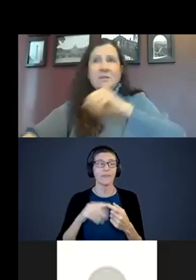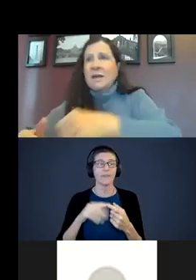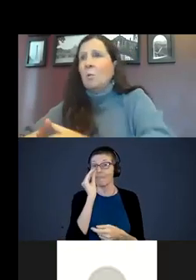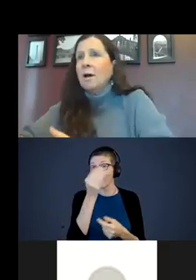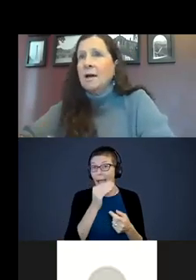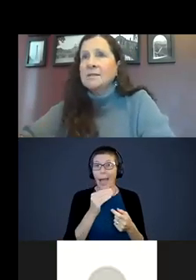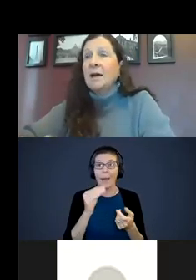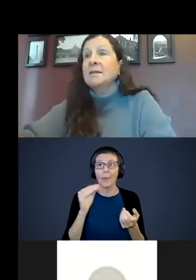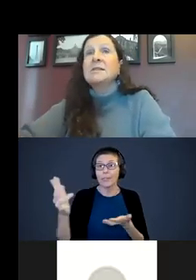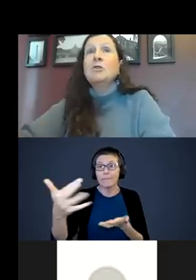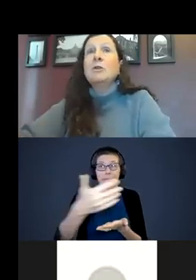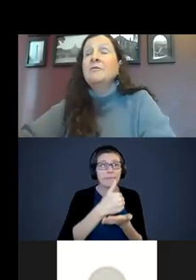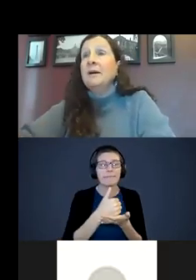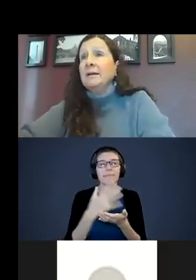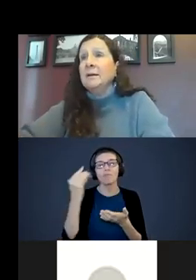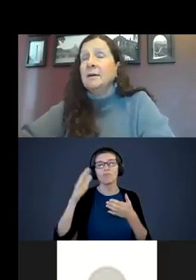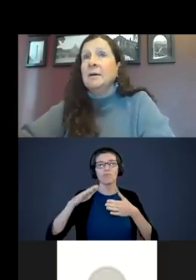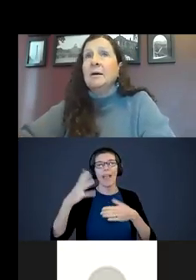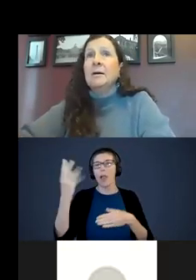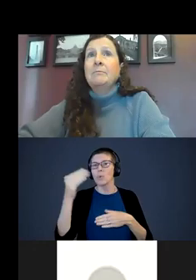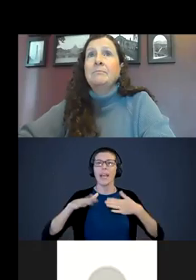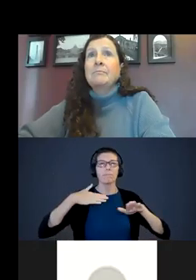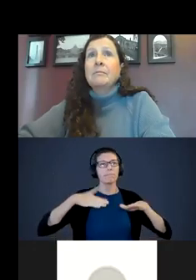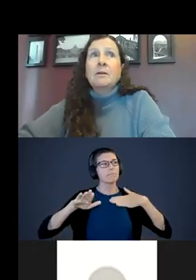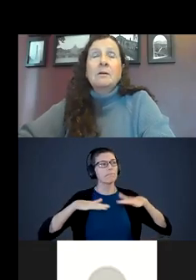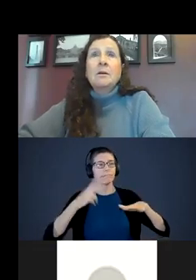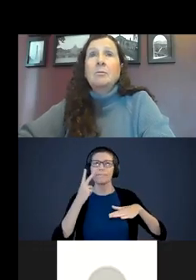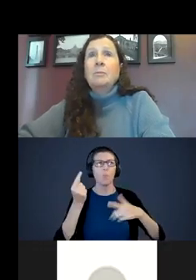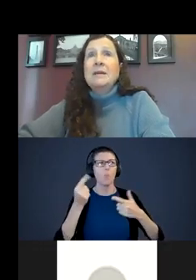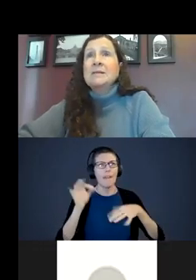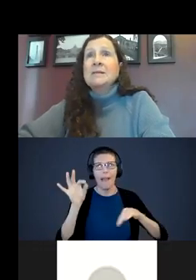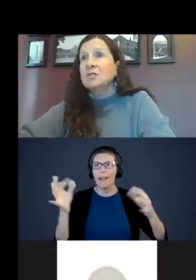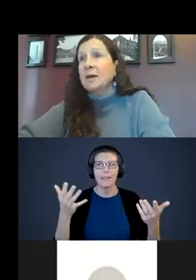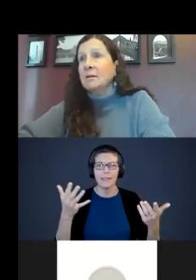take a walk outside and see what you can find - pieces of shells,